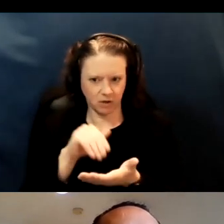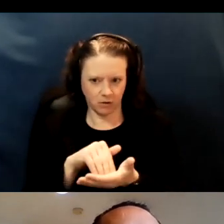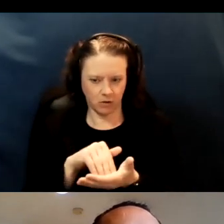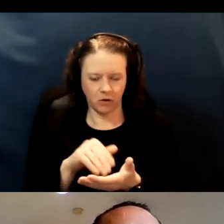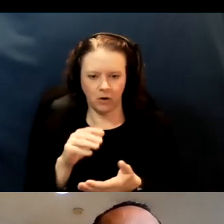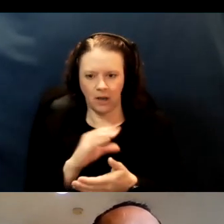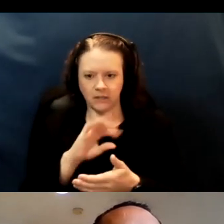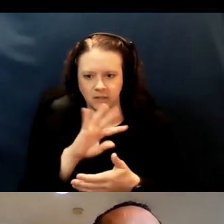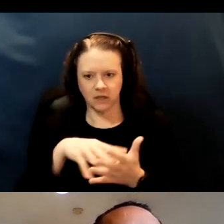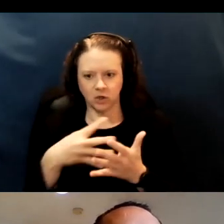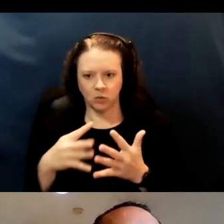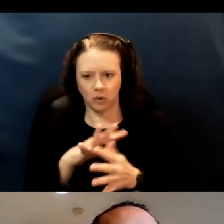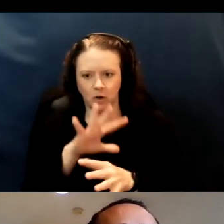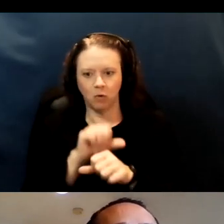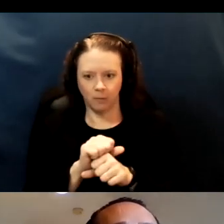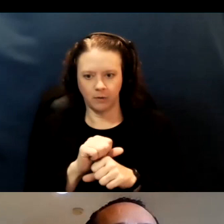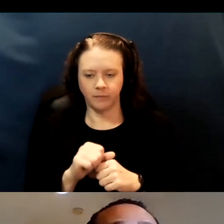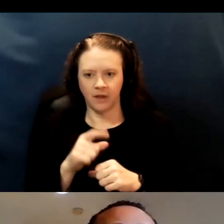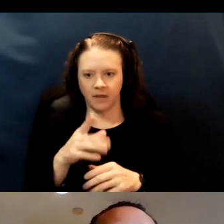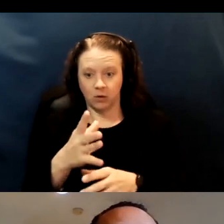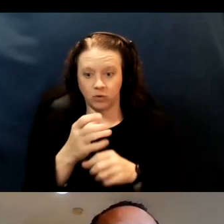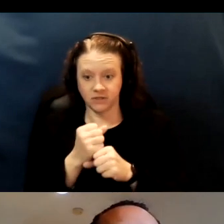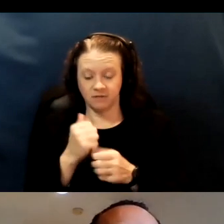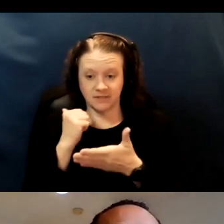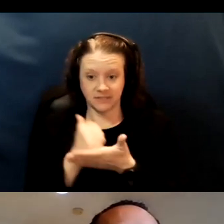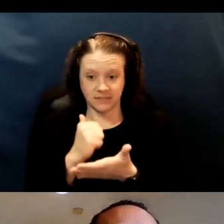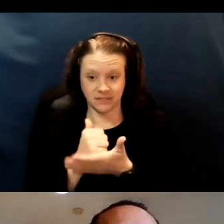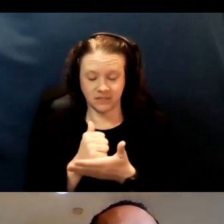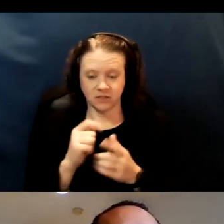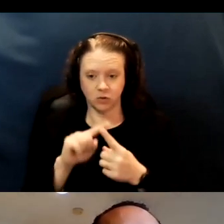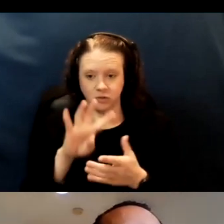to schedule an appointment, where they can receive assistance in scheduling.